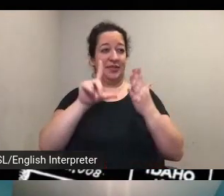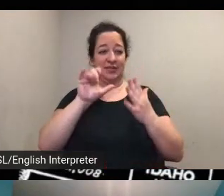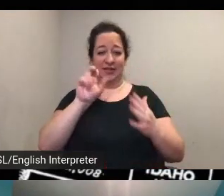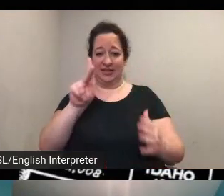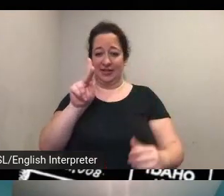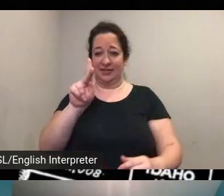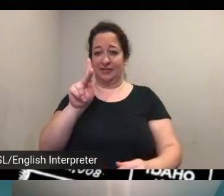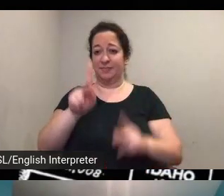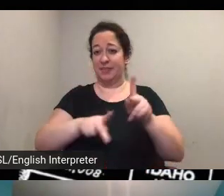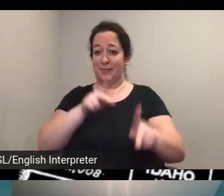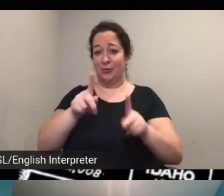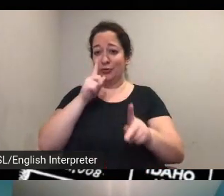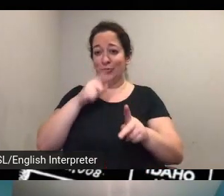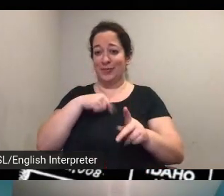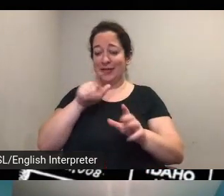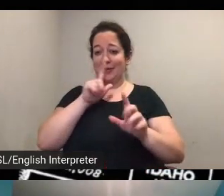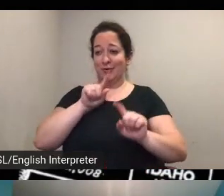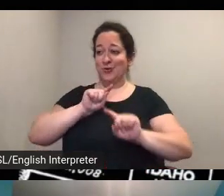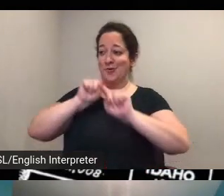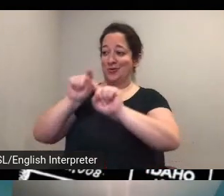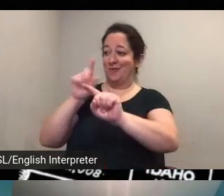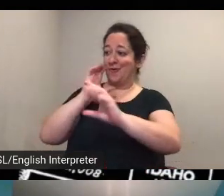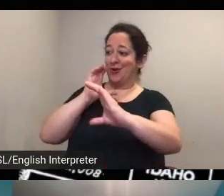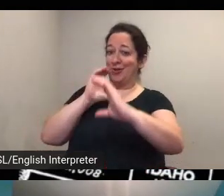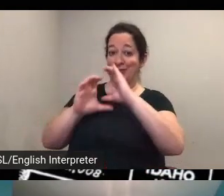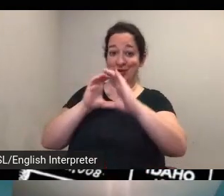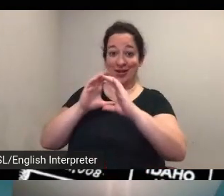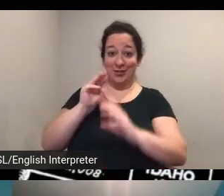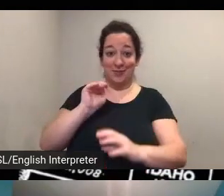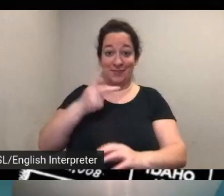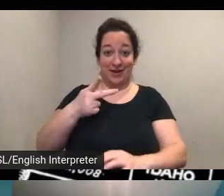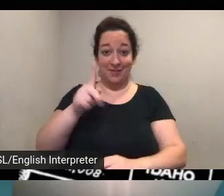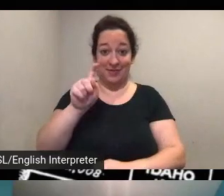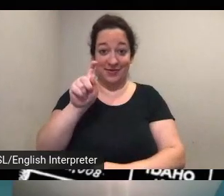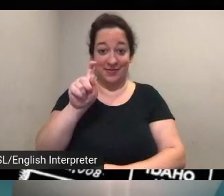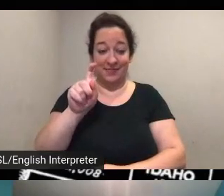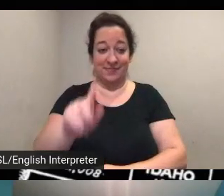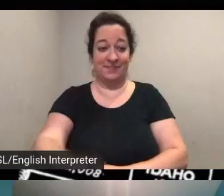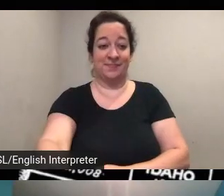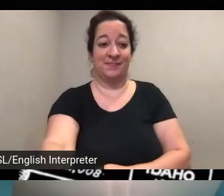going to for the communication map and we'll make sure that's typed into